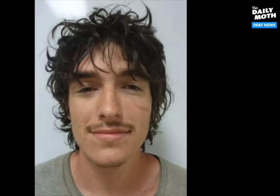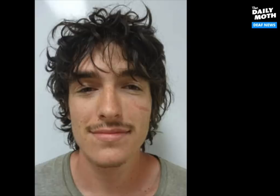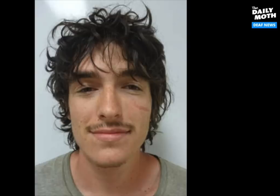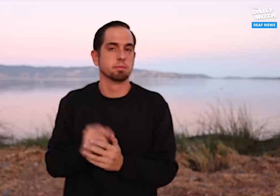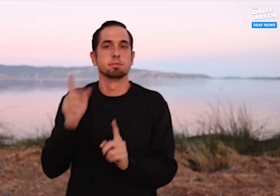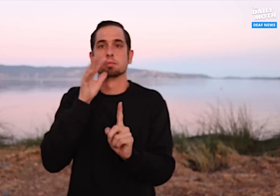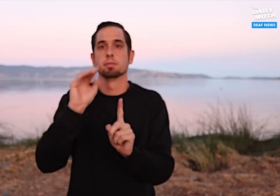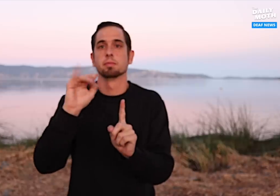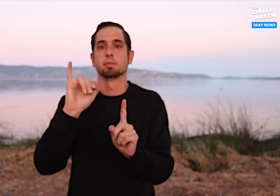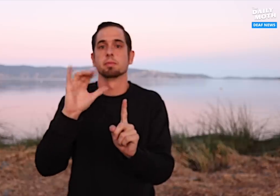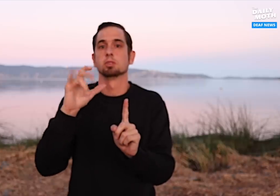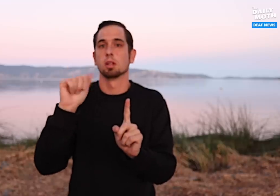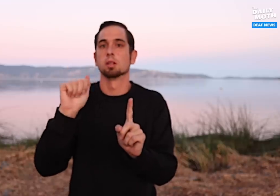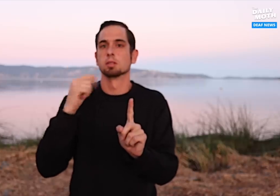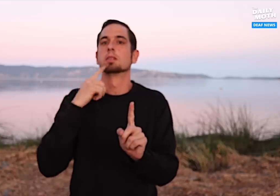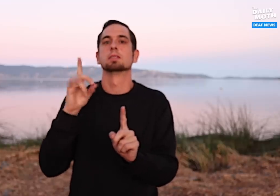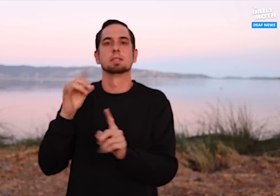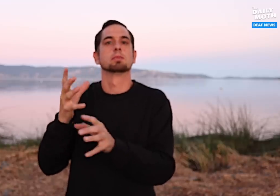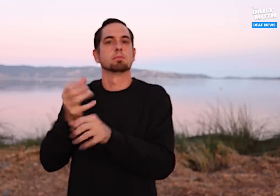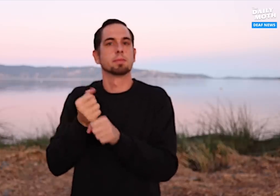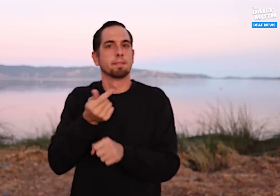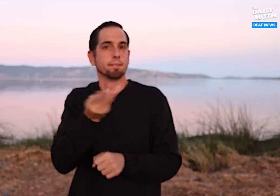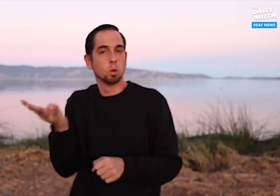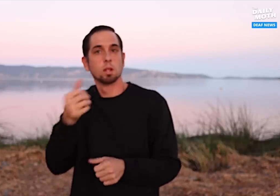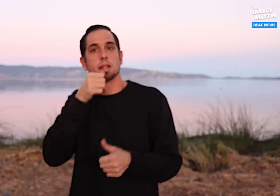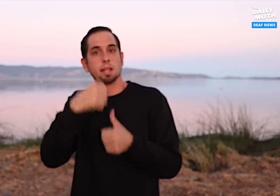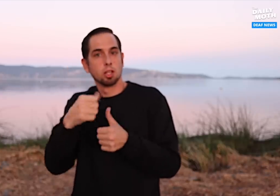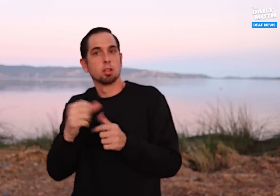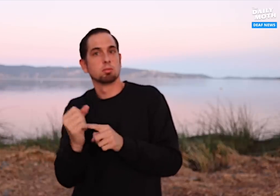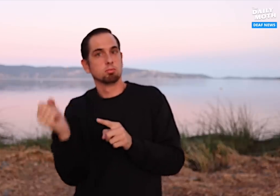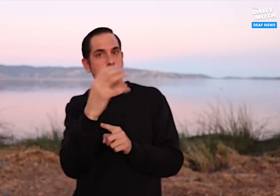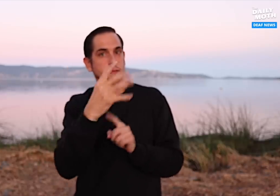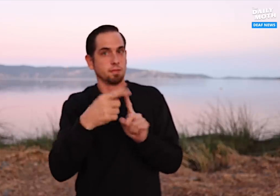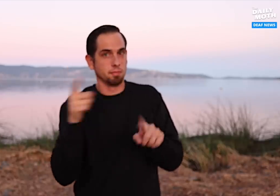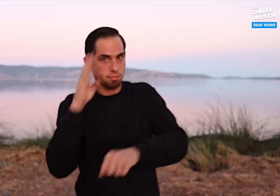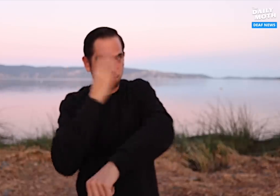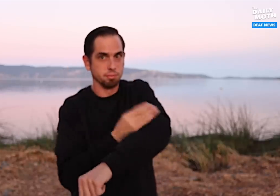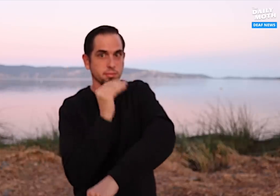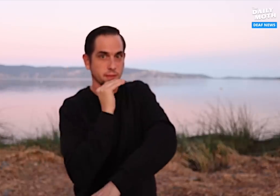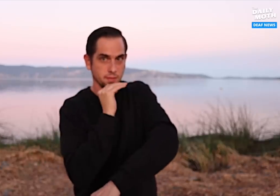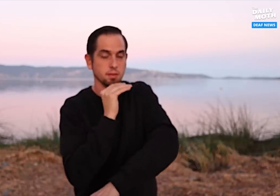Michelina said she got a few letters from him and